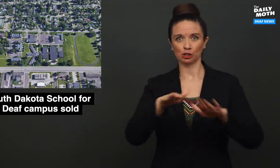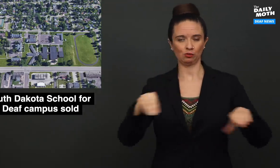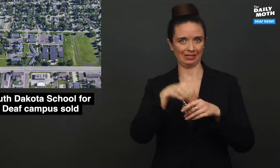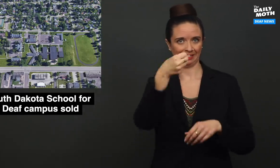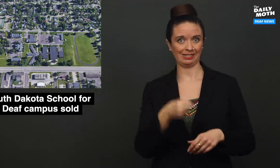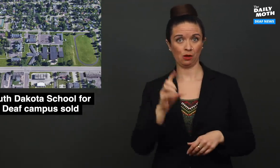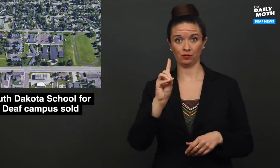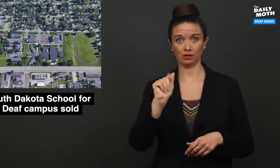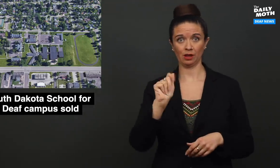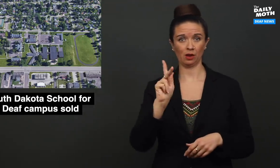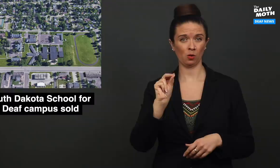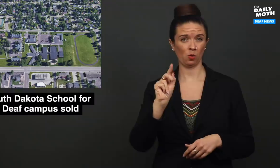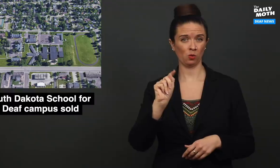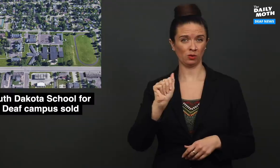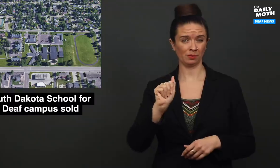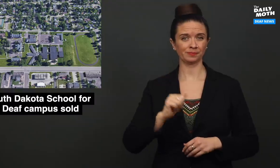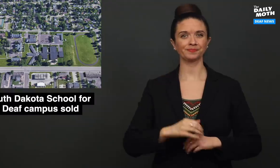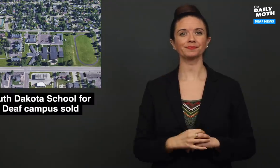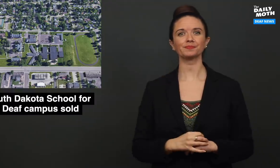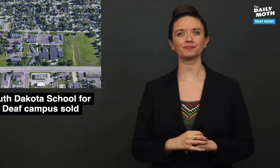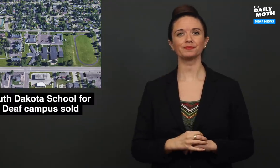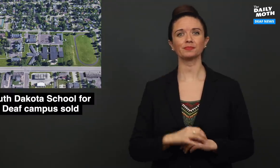children in South Dakota.